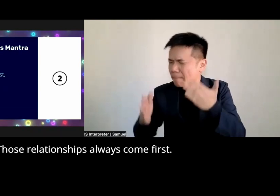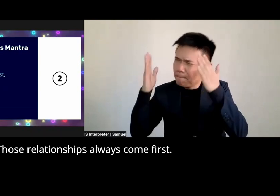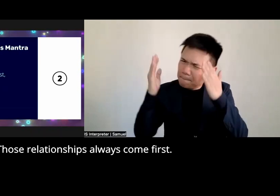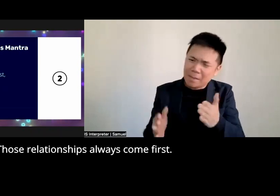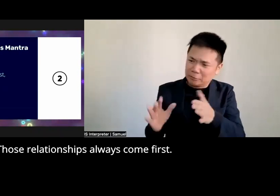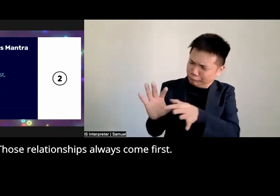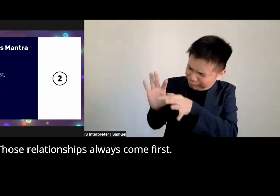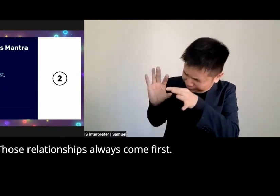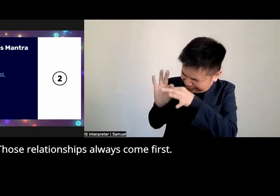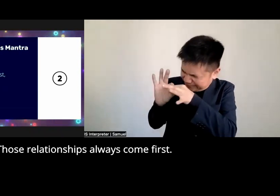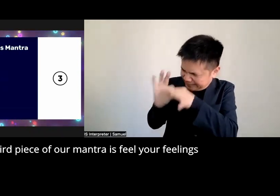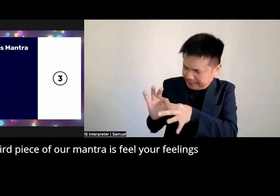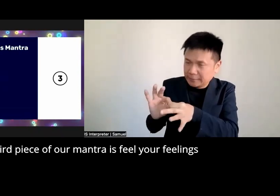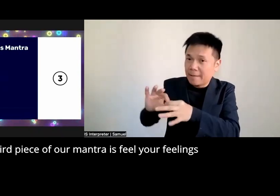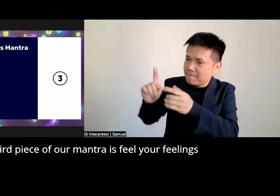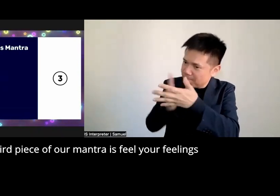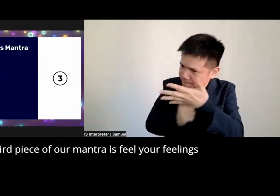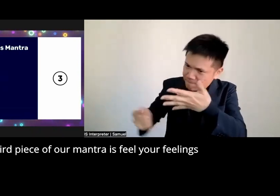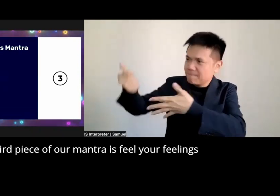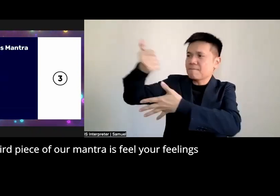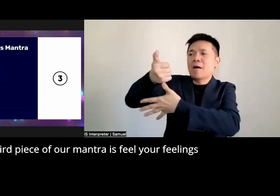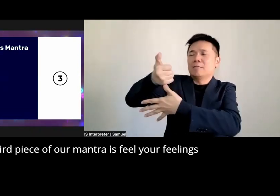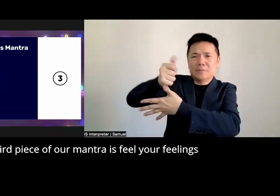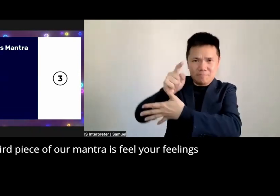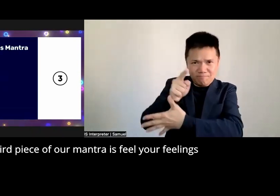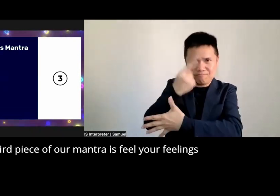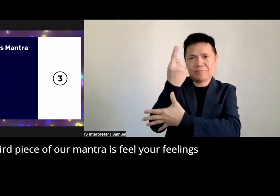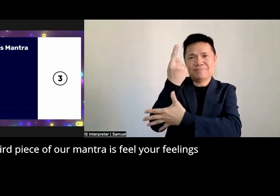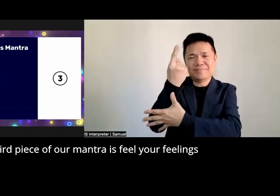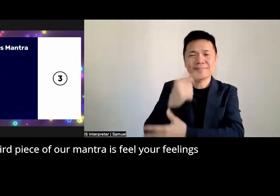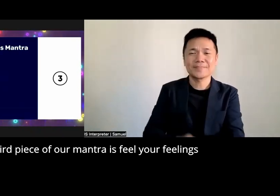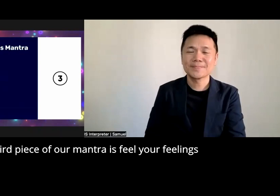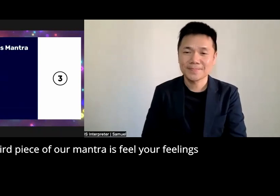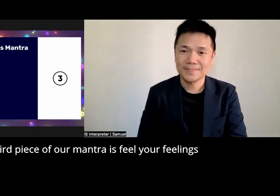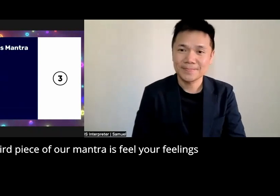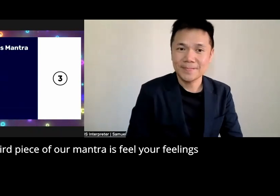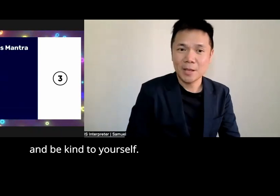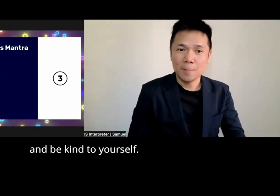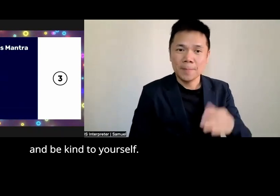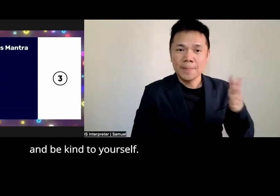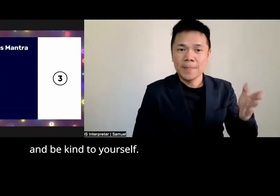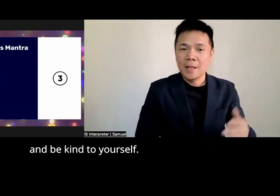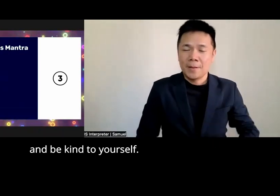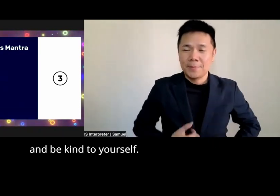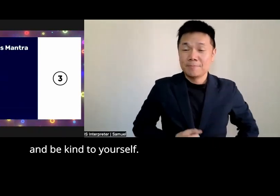always come first the third piece of our Mantra is feel your feelings and be kind to yourself